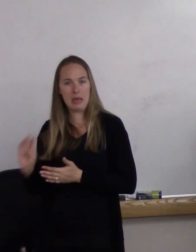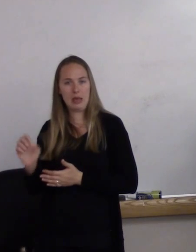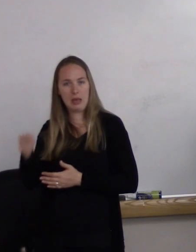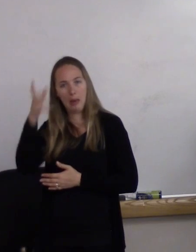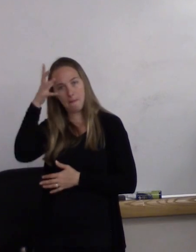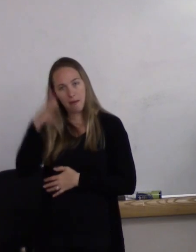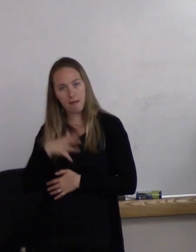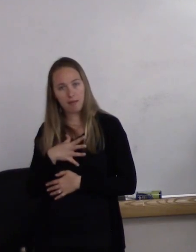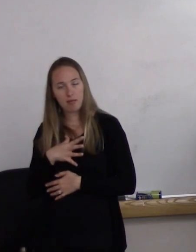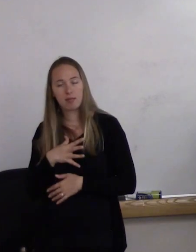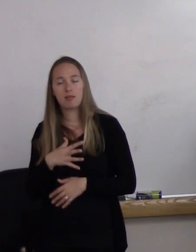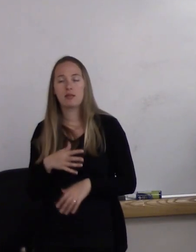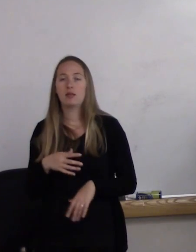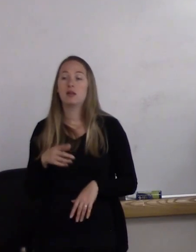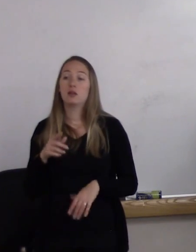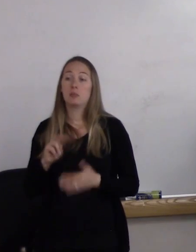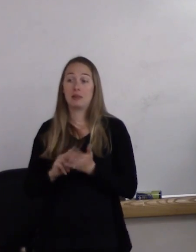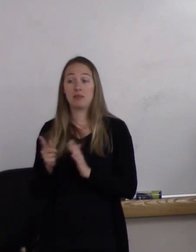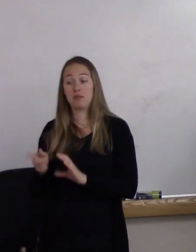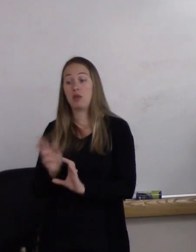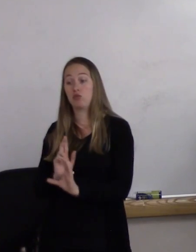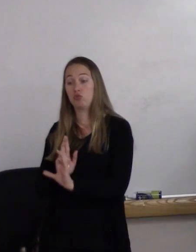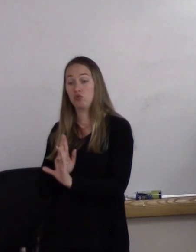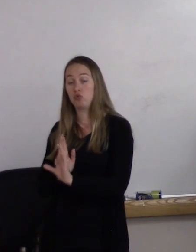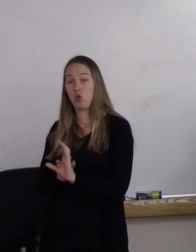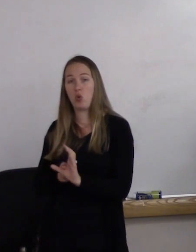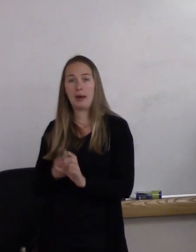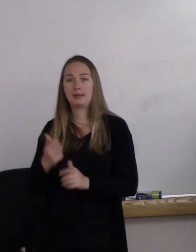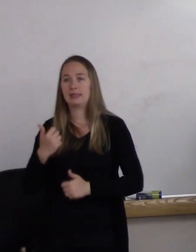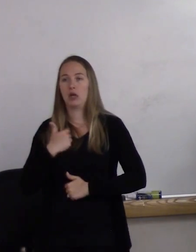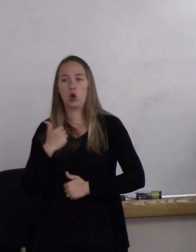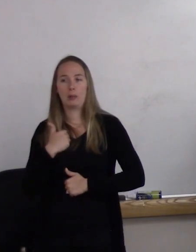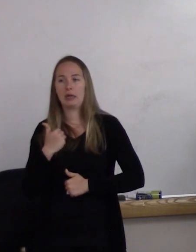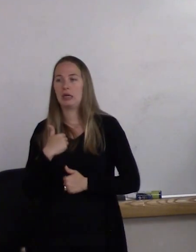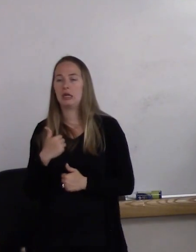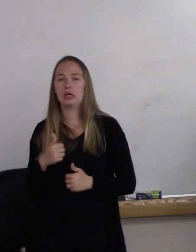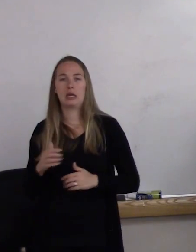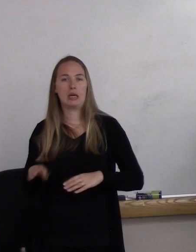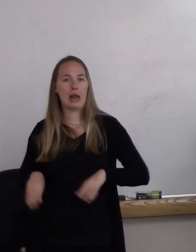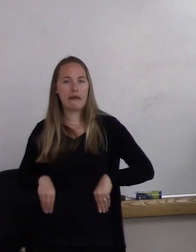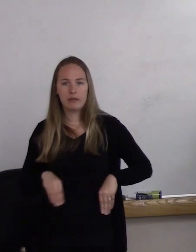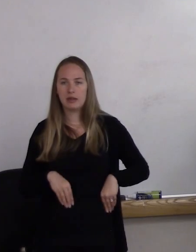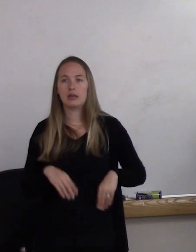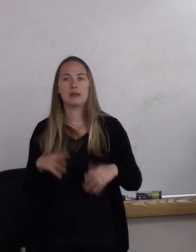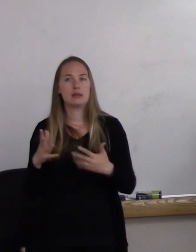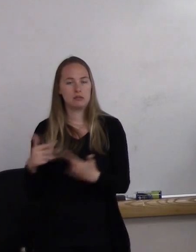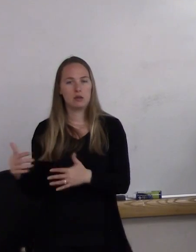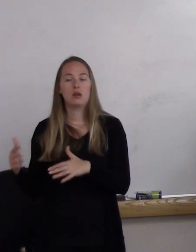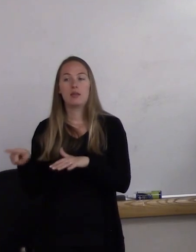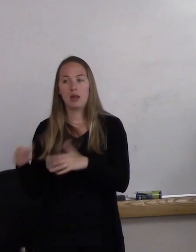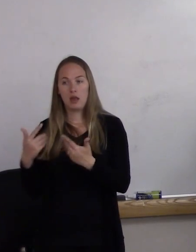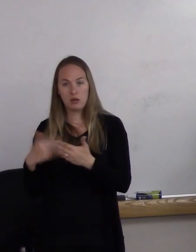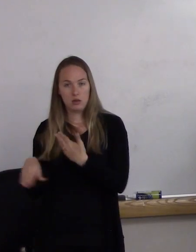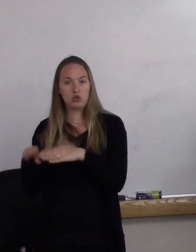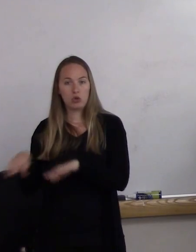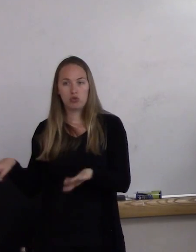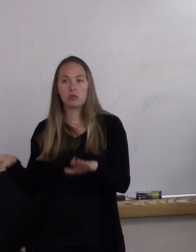and so they joined one of the armed forces. They had children. They had the good careers. They were the breadwinners.